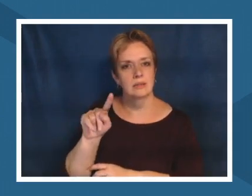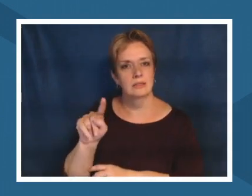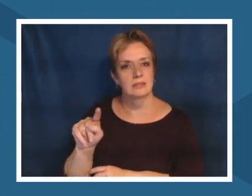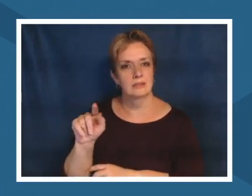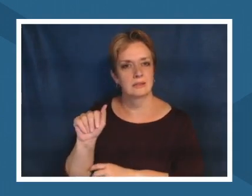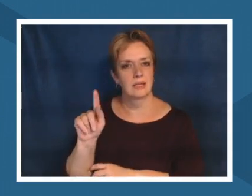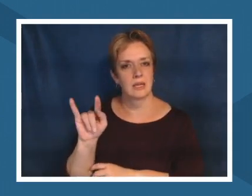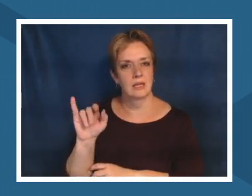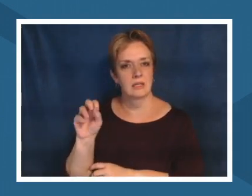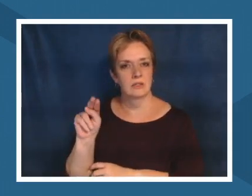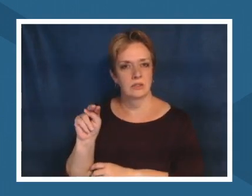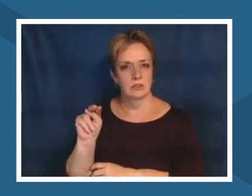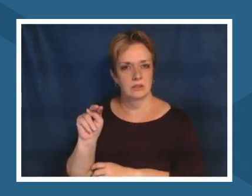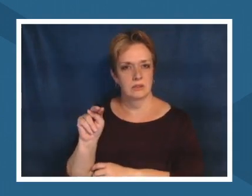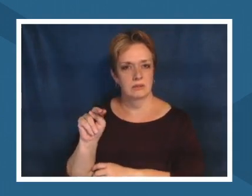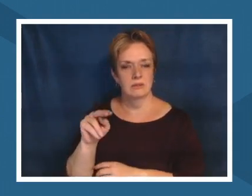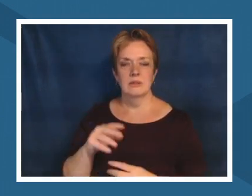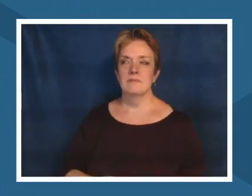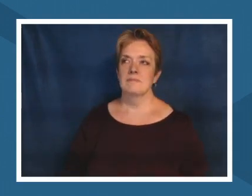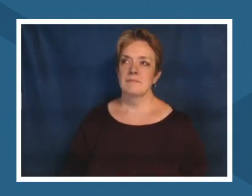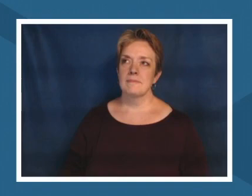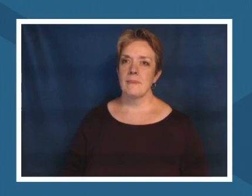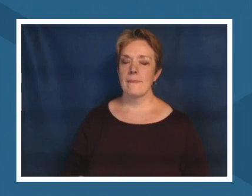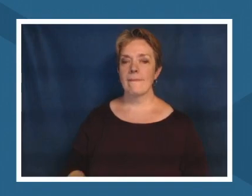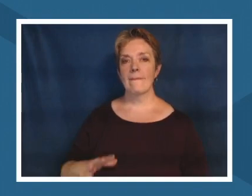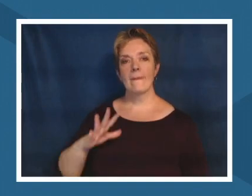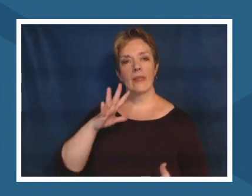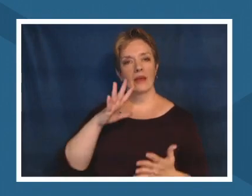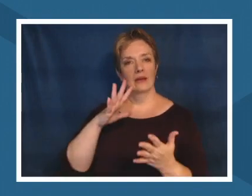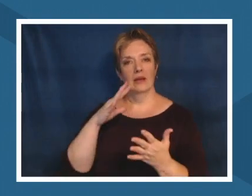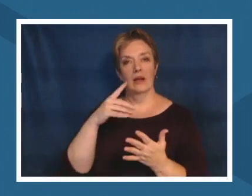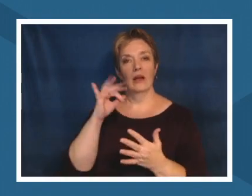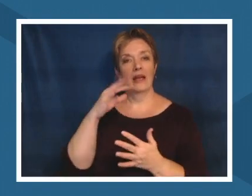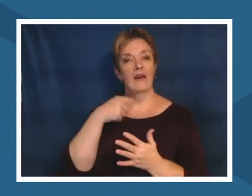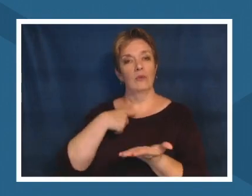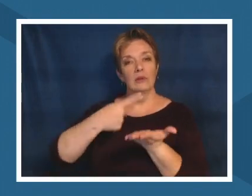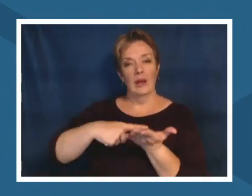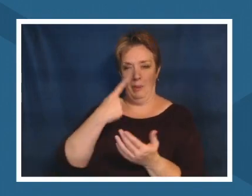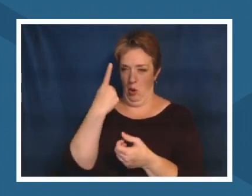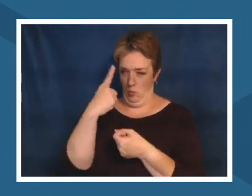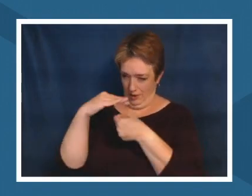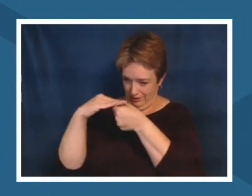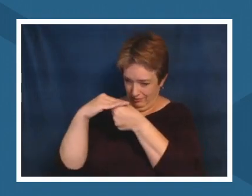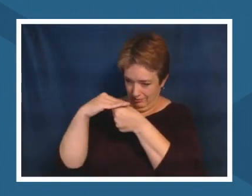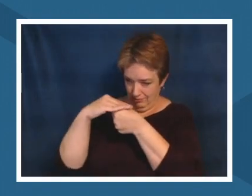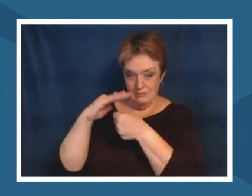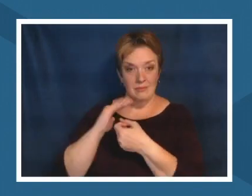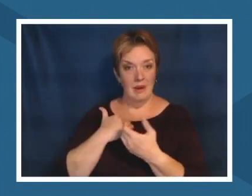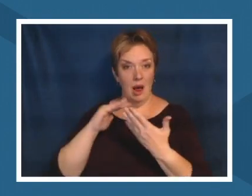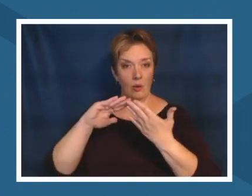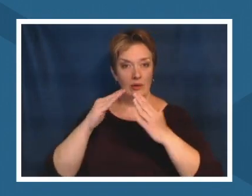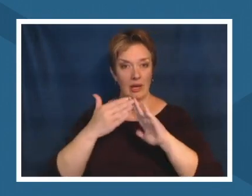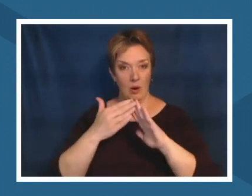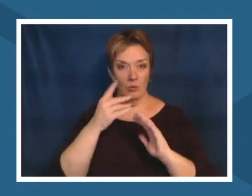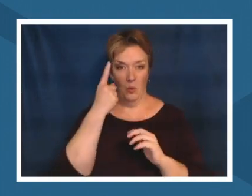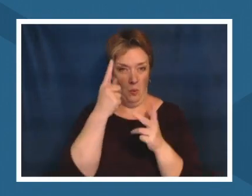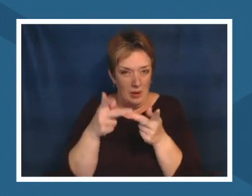one space of our town like okay so there's a building there yes but